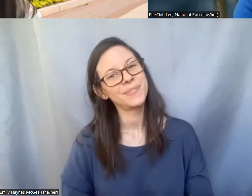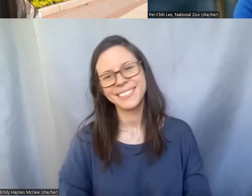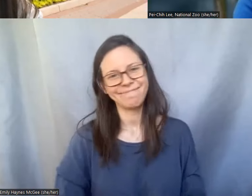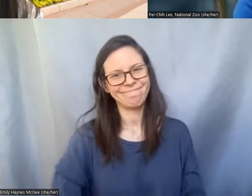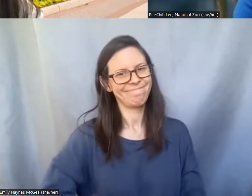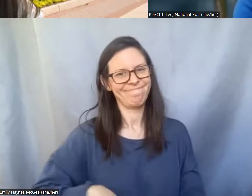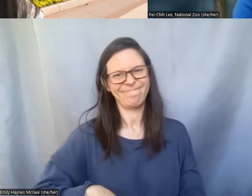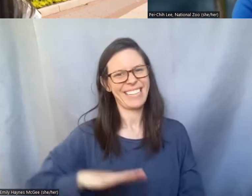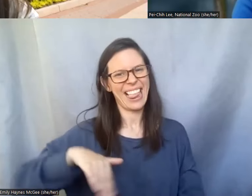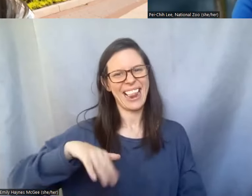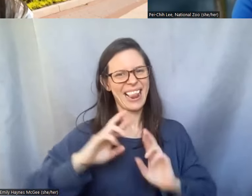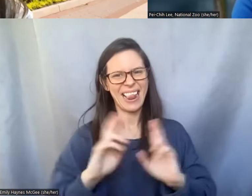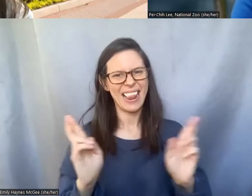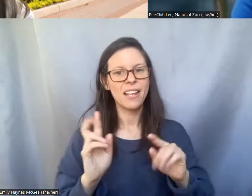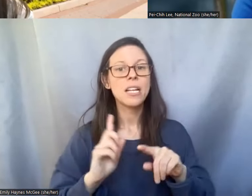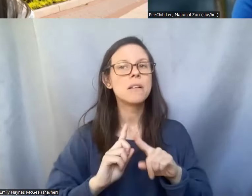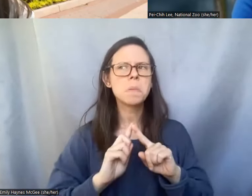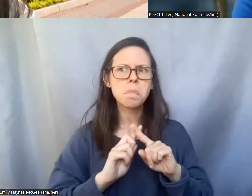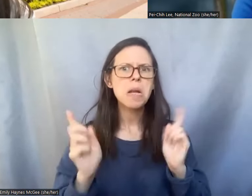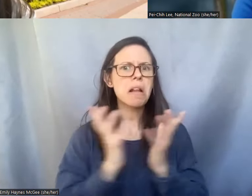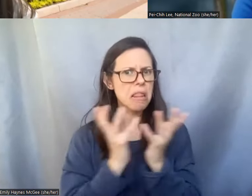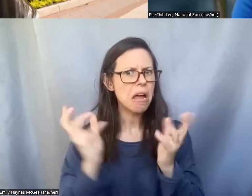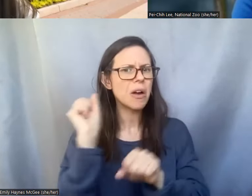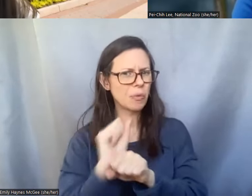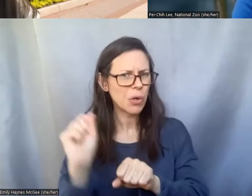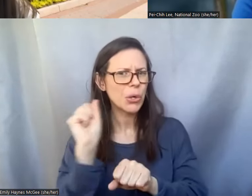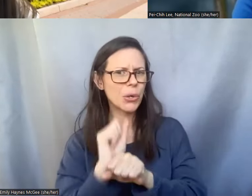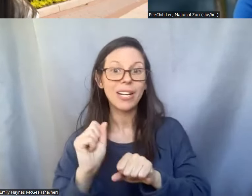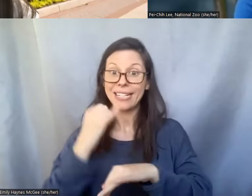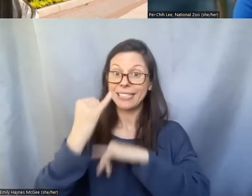there are a tremendous amount of work and the international team that's working on it.